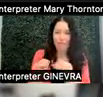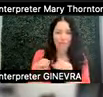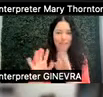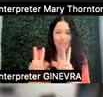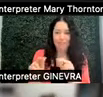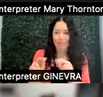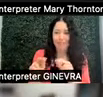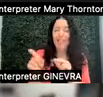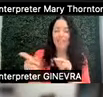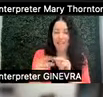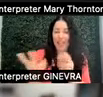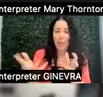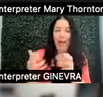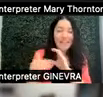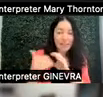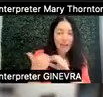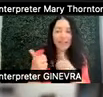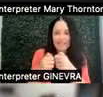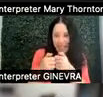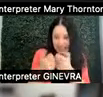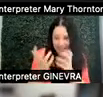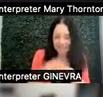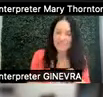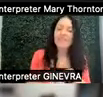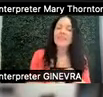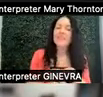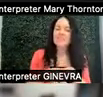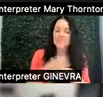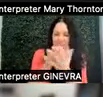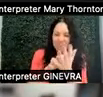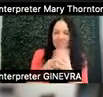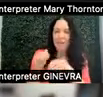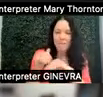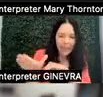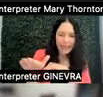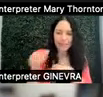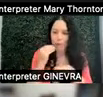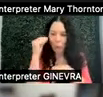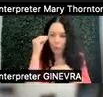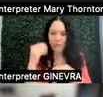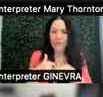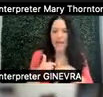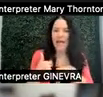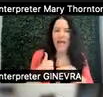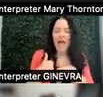They want email, text message, things mailed home. I absolutely can do that.